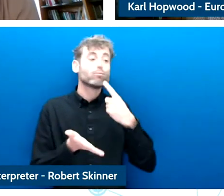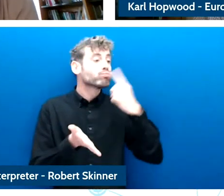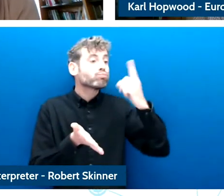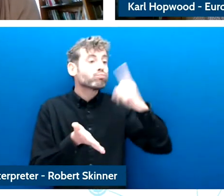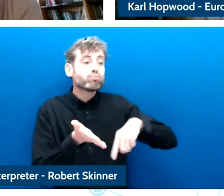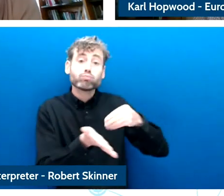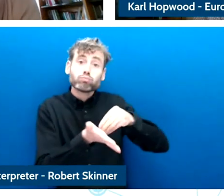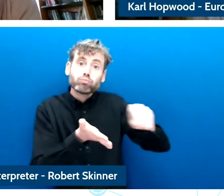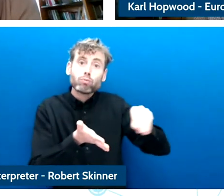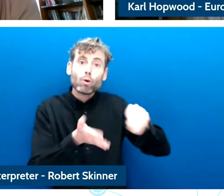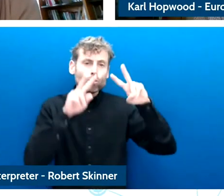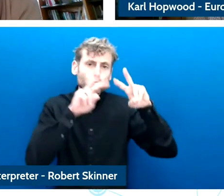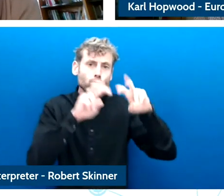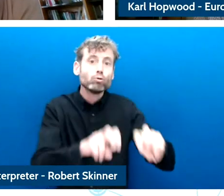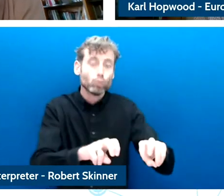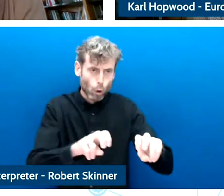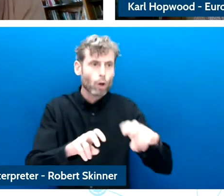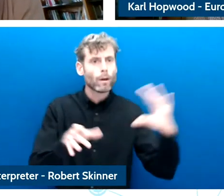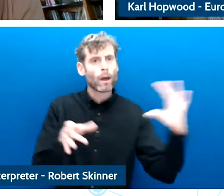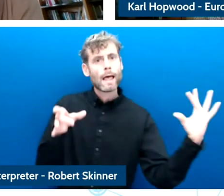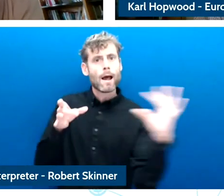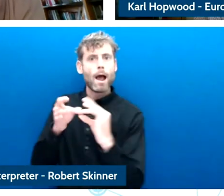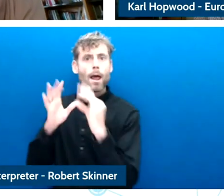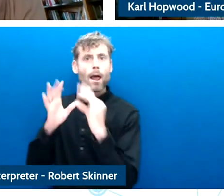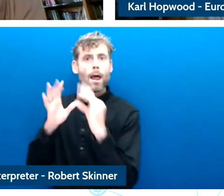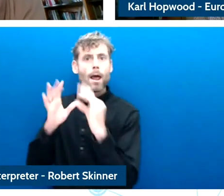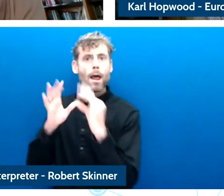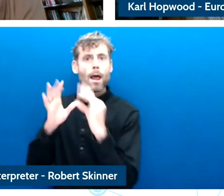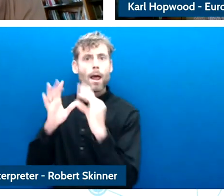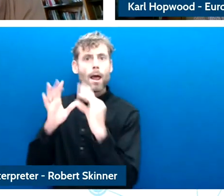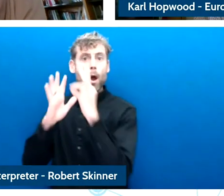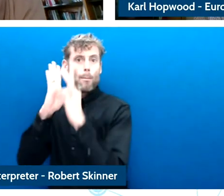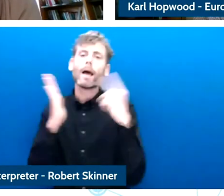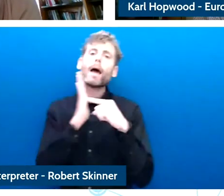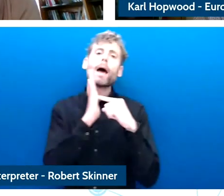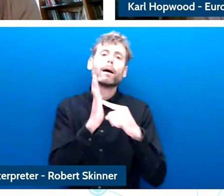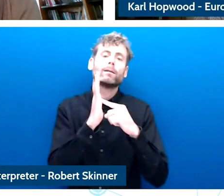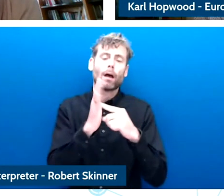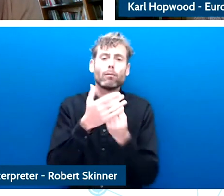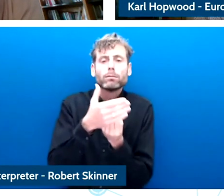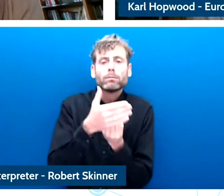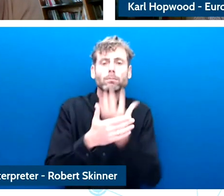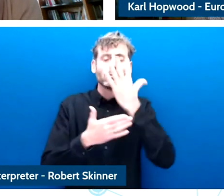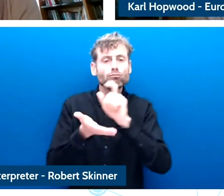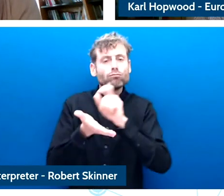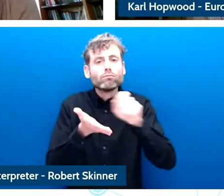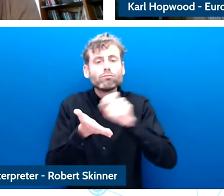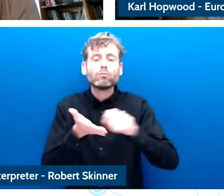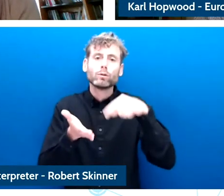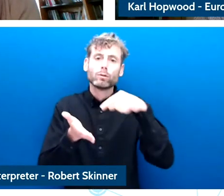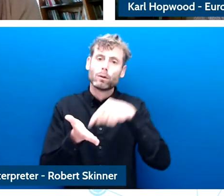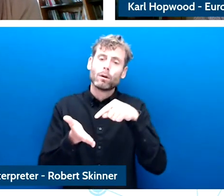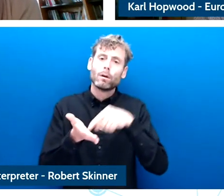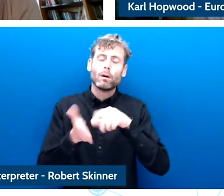the guidelines on for children in the digital environment together with